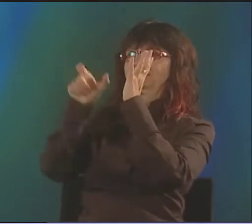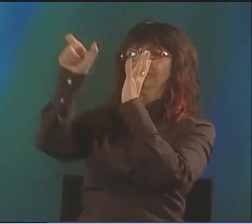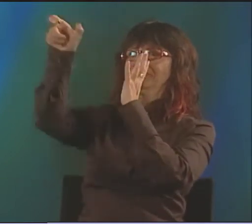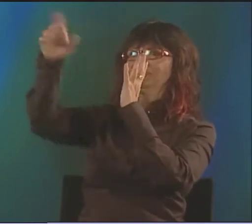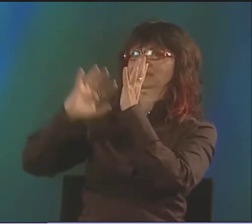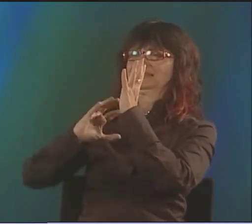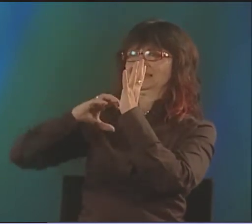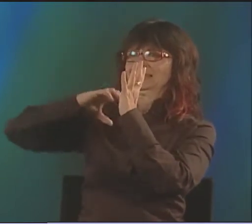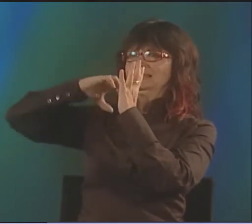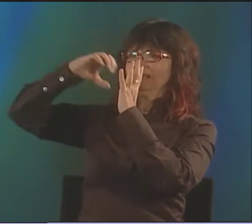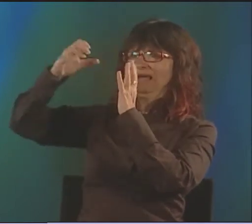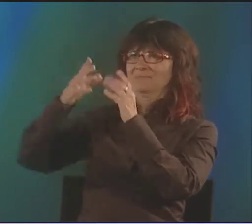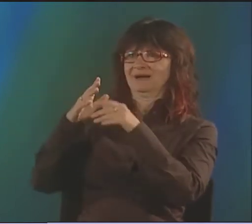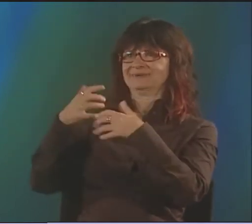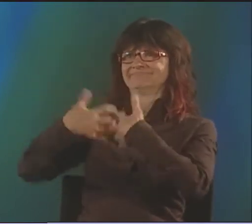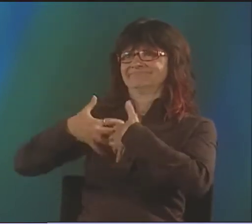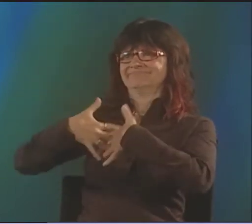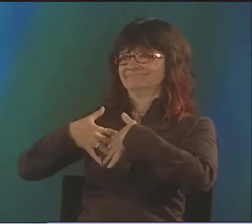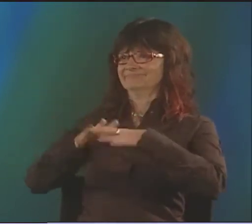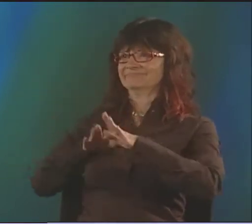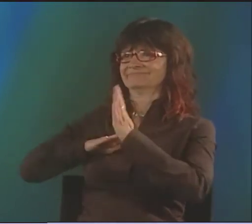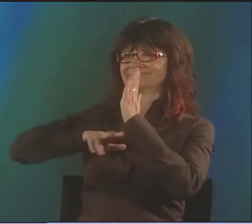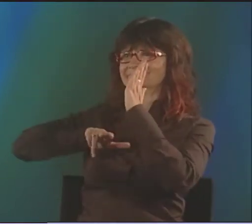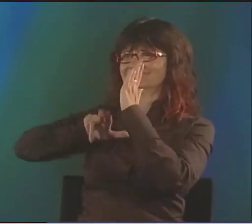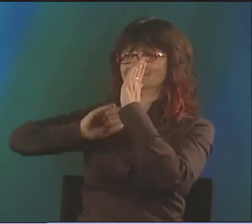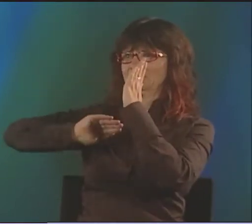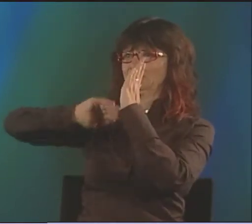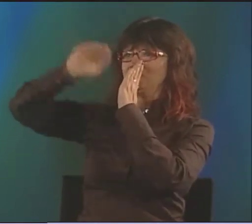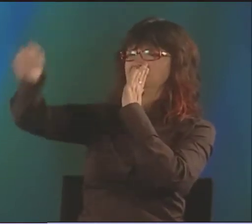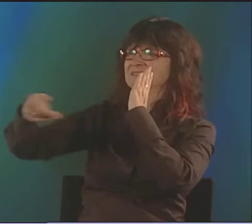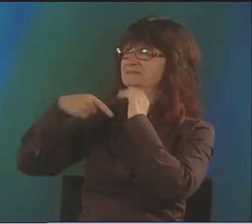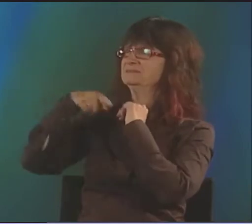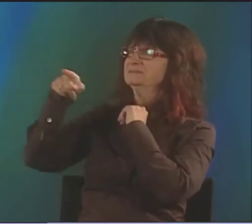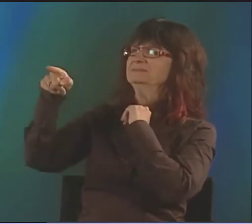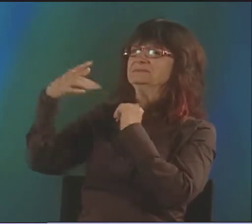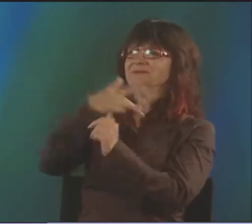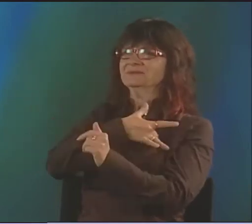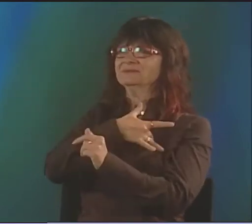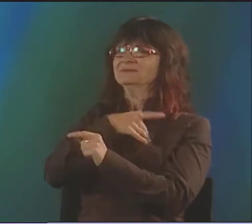I WAS REALLY TAKEN BY THE FLUTTERING OF THE TREES AND THE BRANCHES.